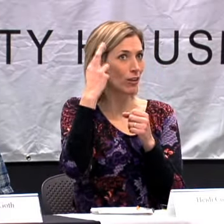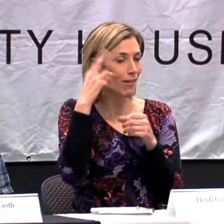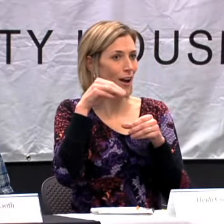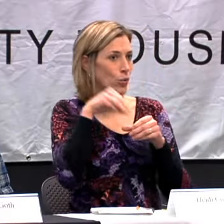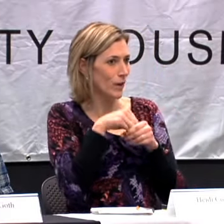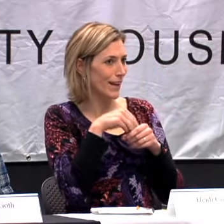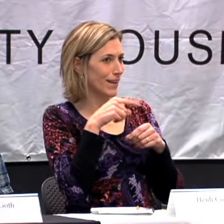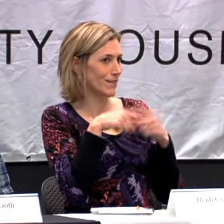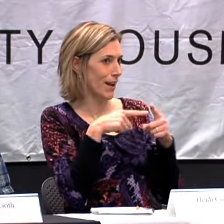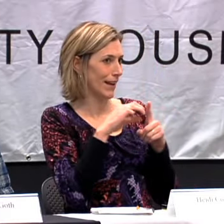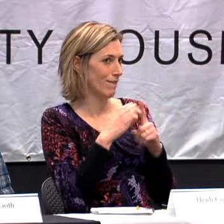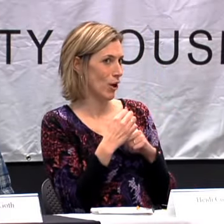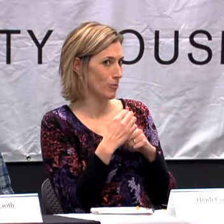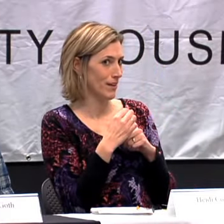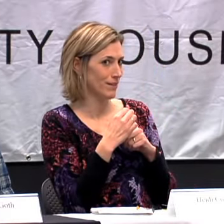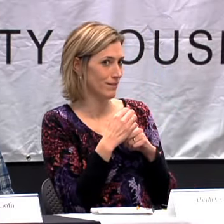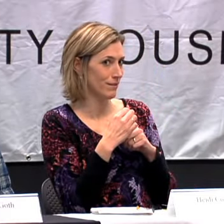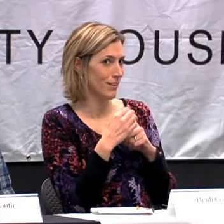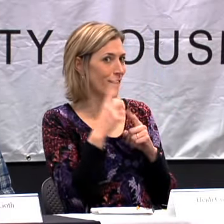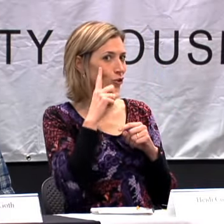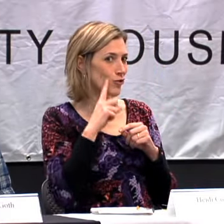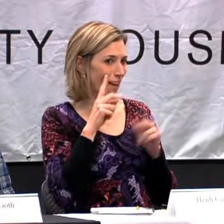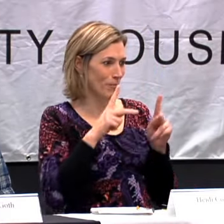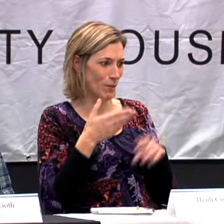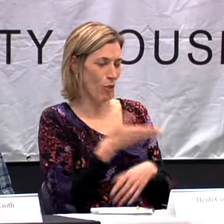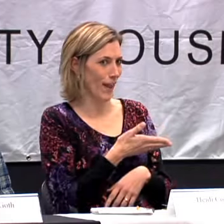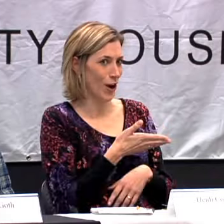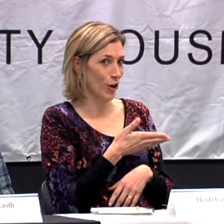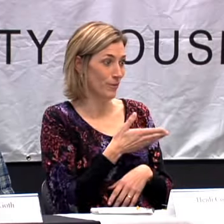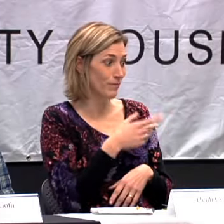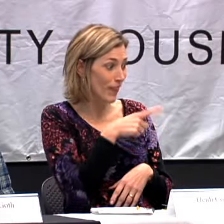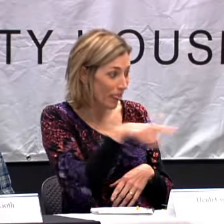TO SIGN BECAUSE THEY WERE IN THE SIGNING ENVIRONMENT AND TO HAVE A